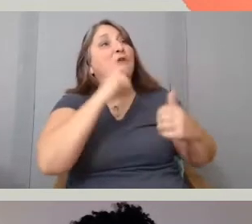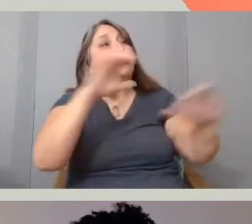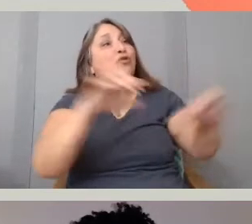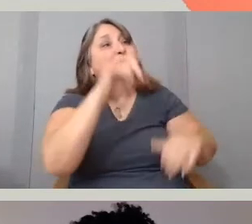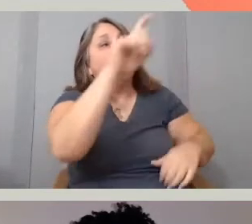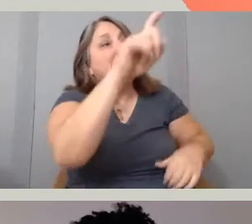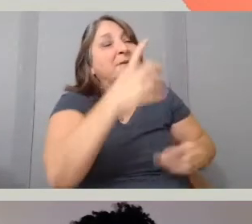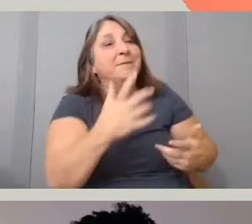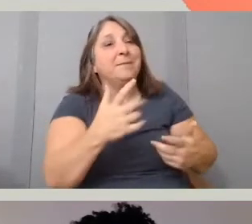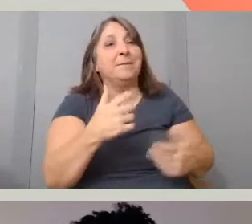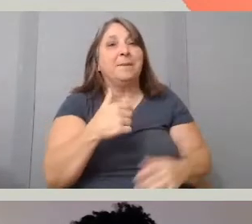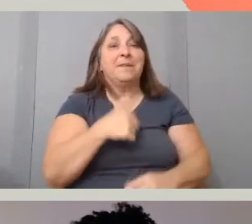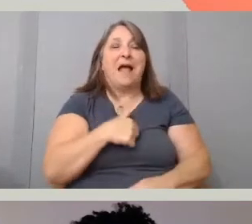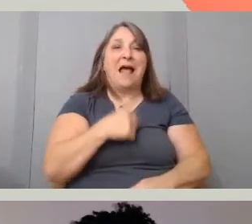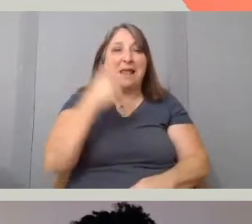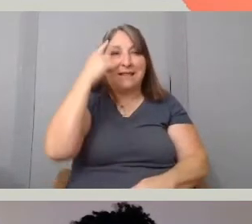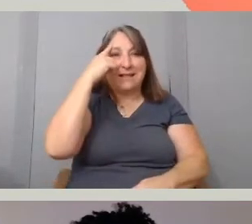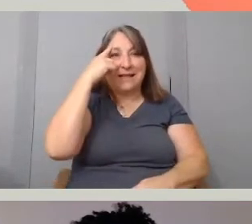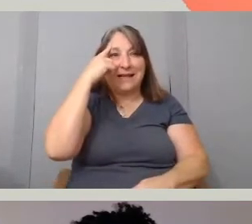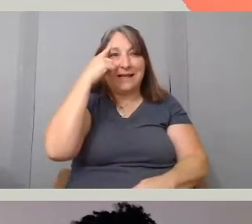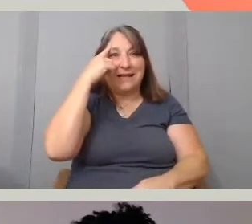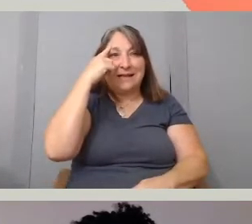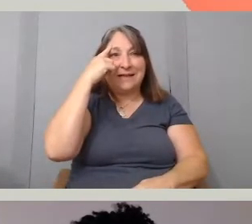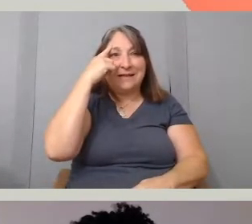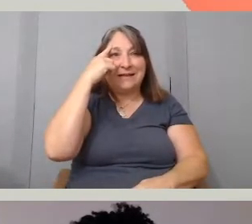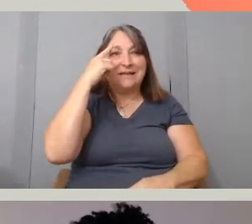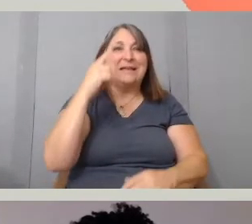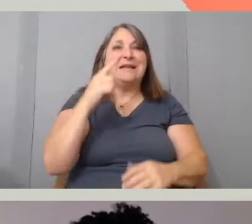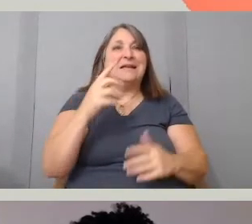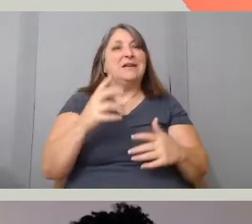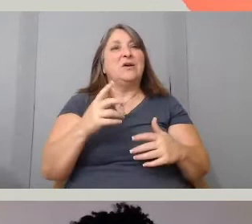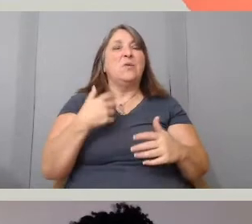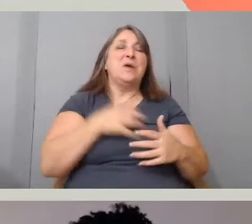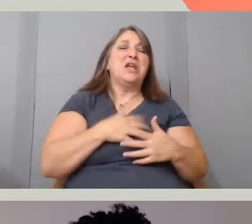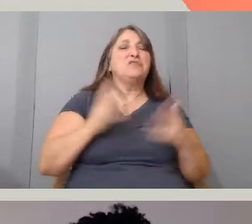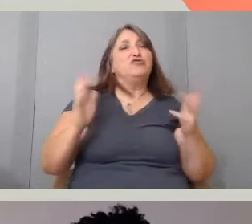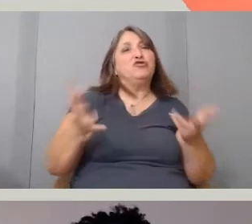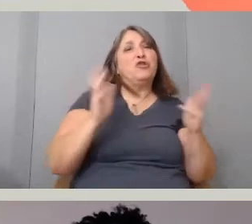I think it's a, conversation is a natural way people speak